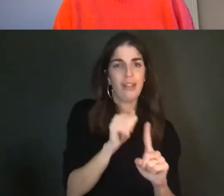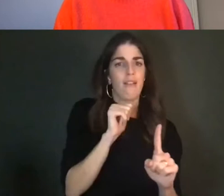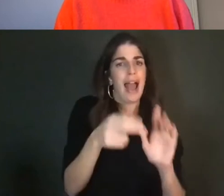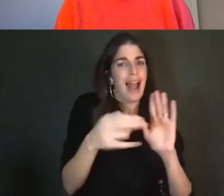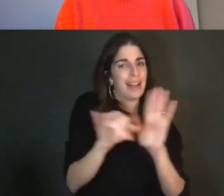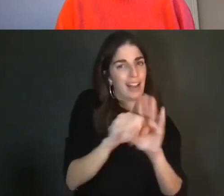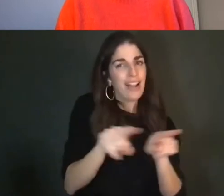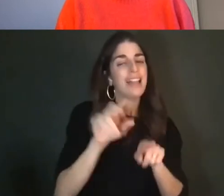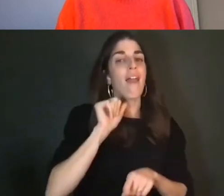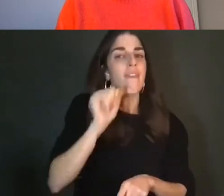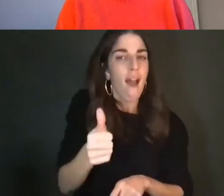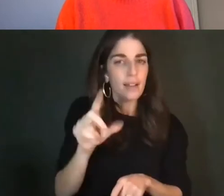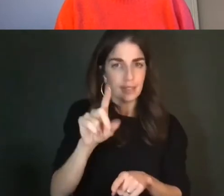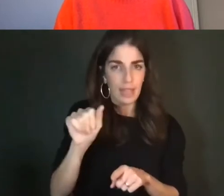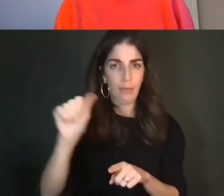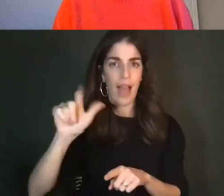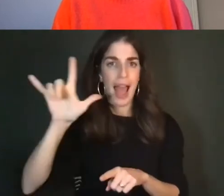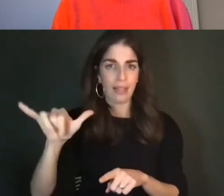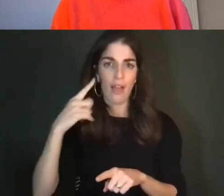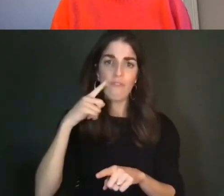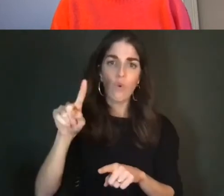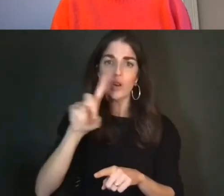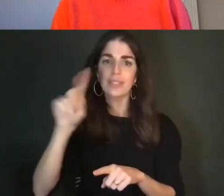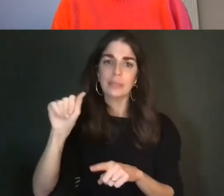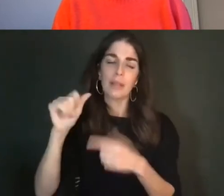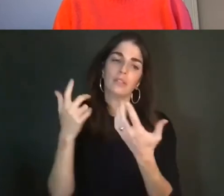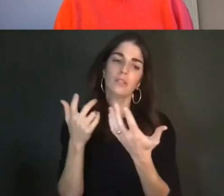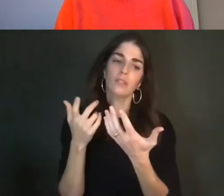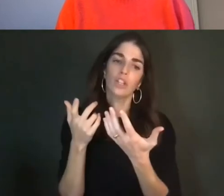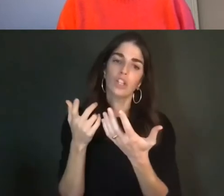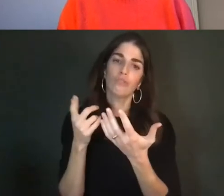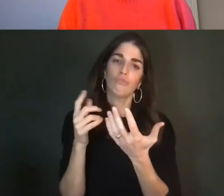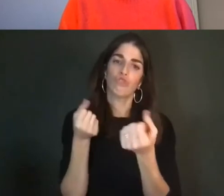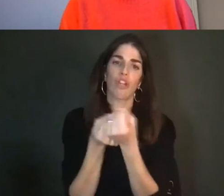disability justice movements and settler of European decent currently residing and working